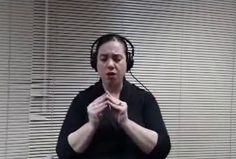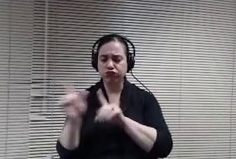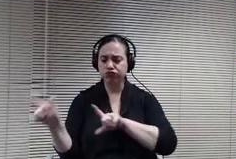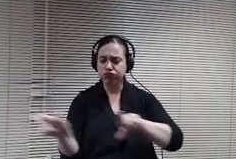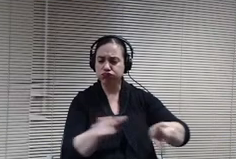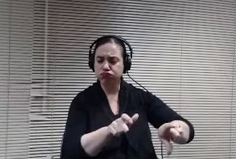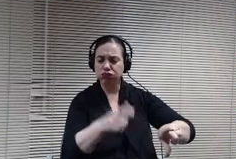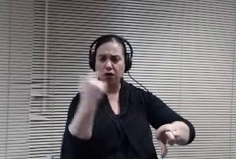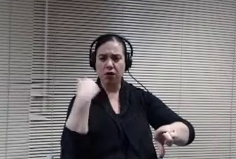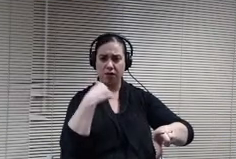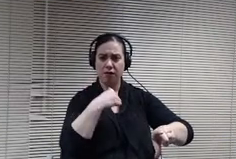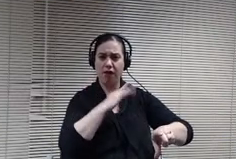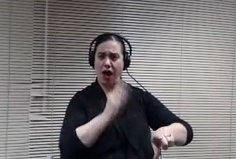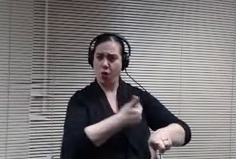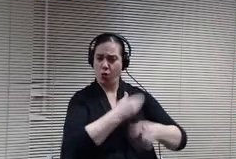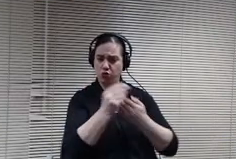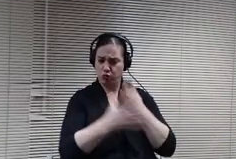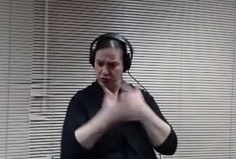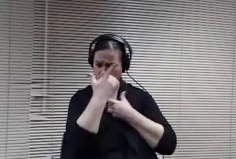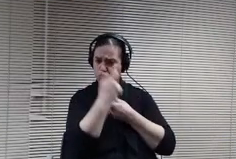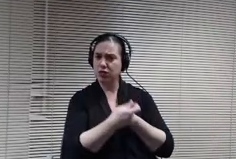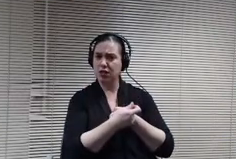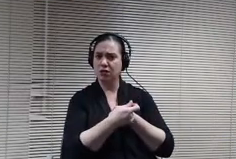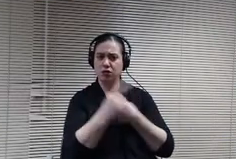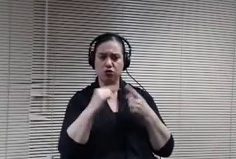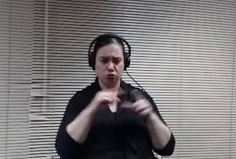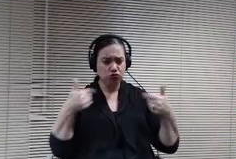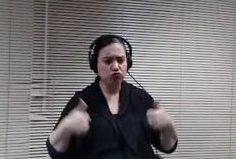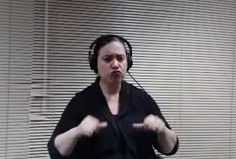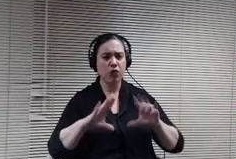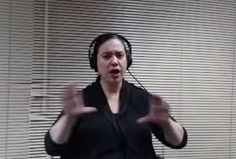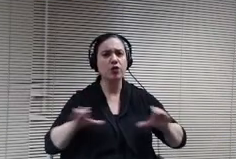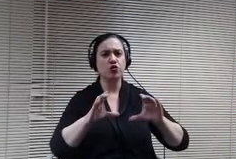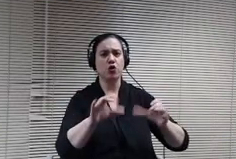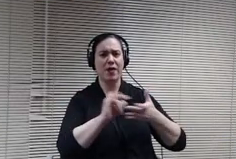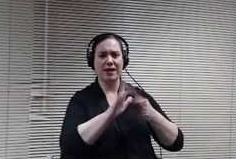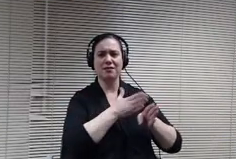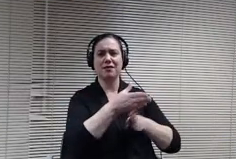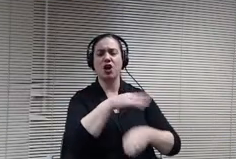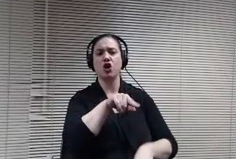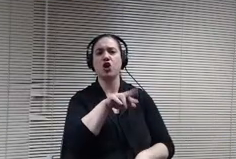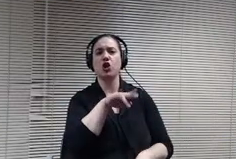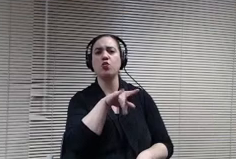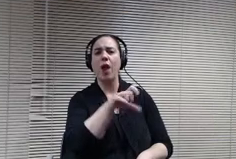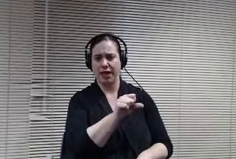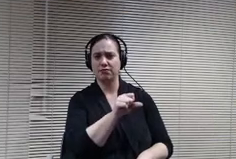student body to go after these trades type projects? And obviously from what you've shown from the initial enrollment has